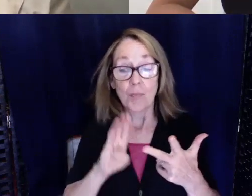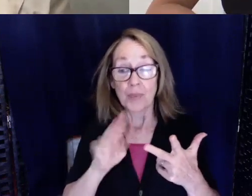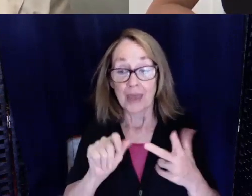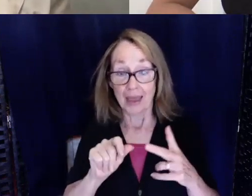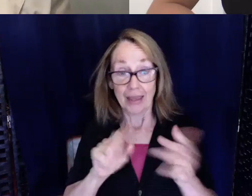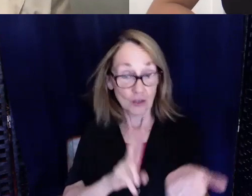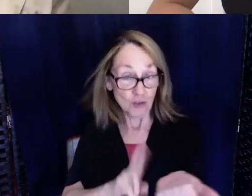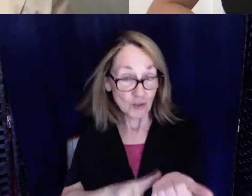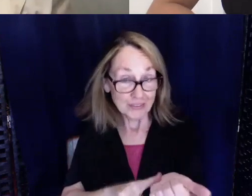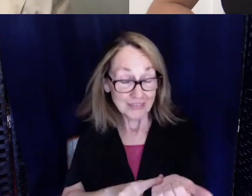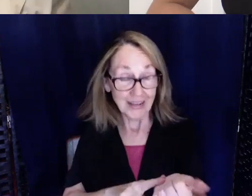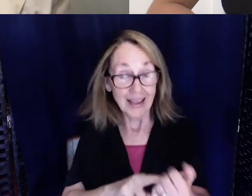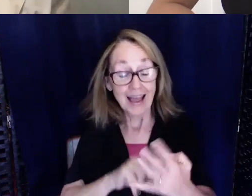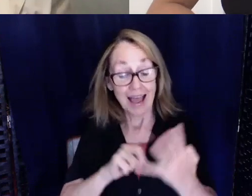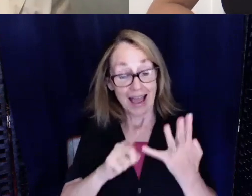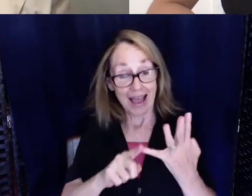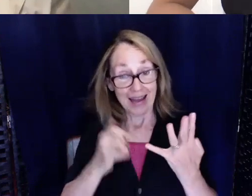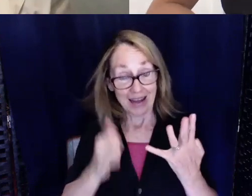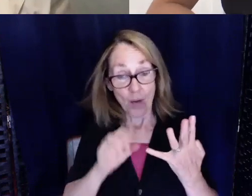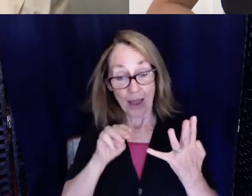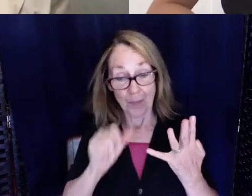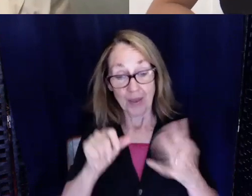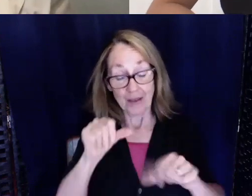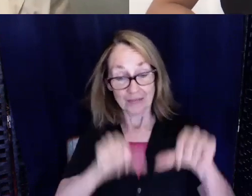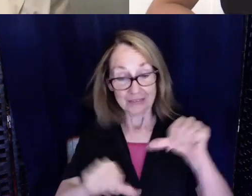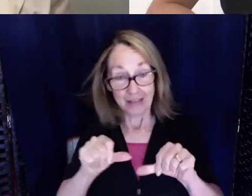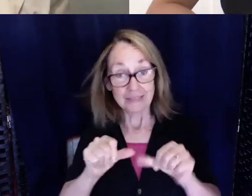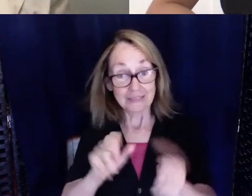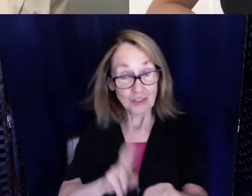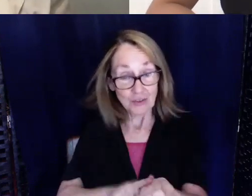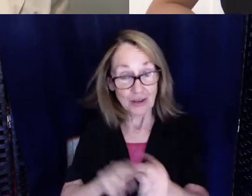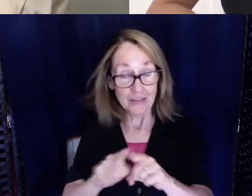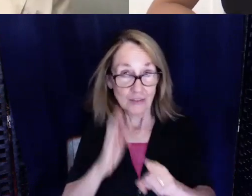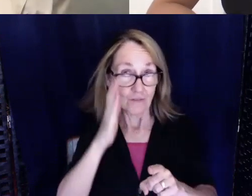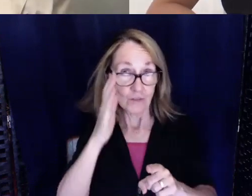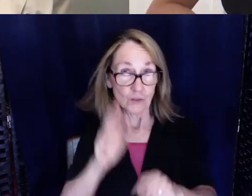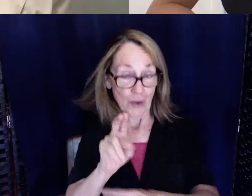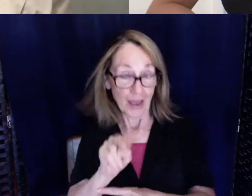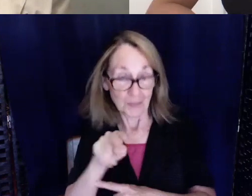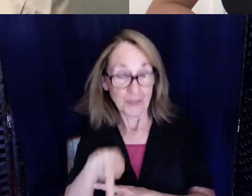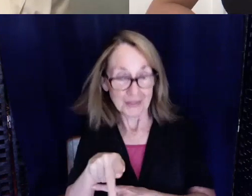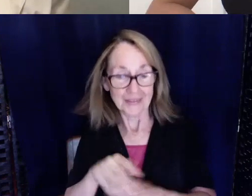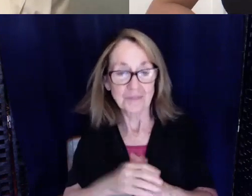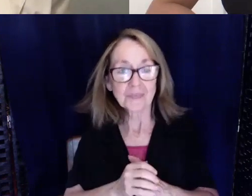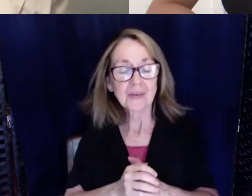now a master's of science in nursing as a future nurse practitioner.